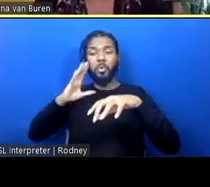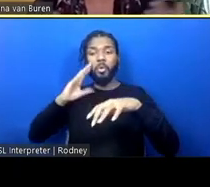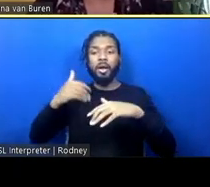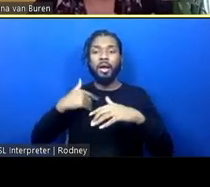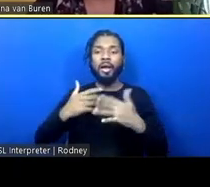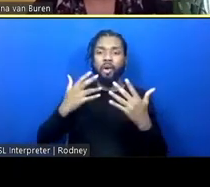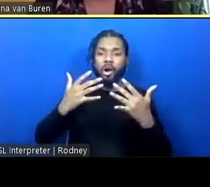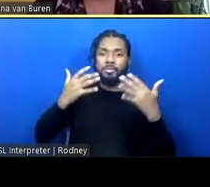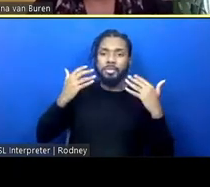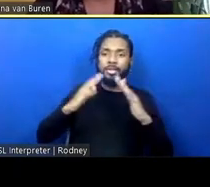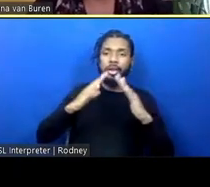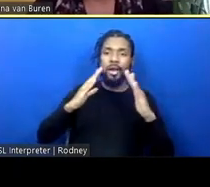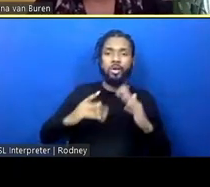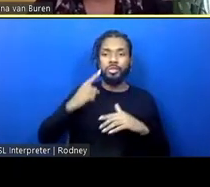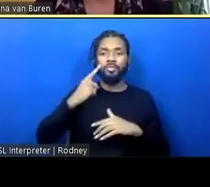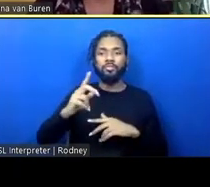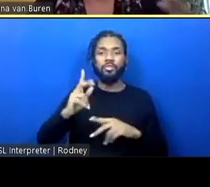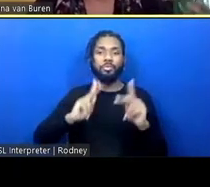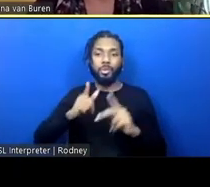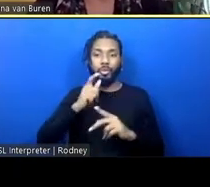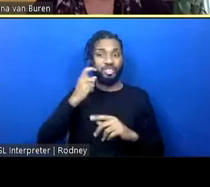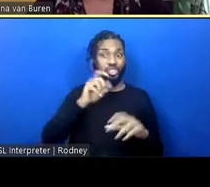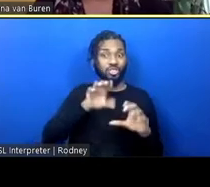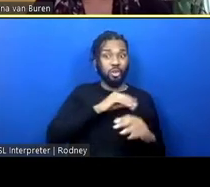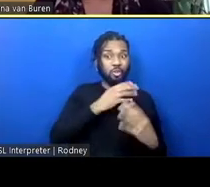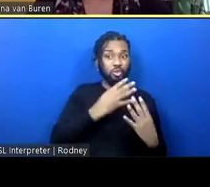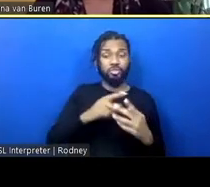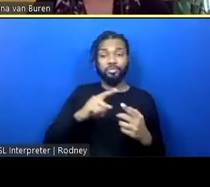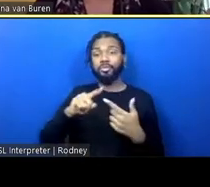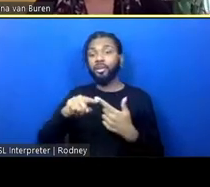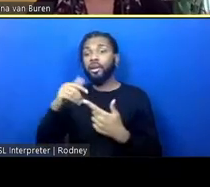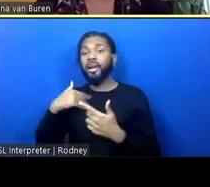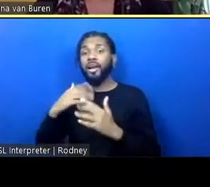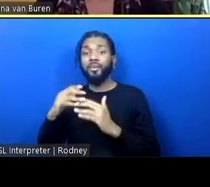formerly incarcerated folks coming home, we have workforce development hub here,